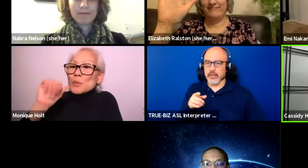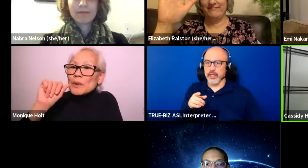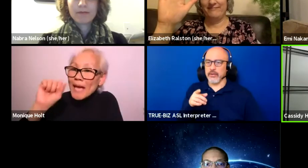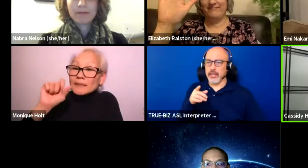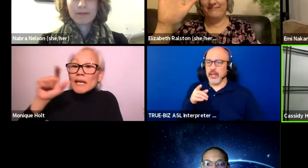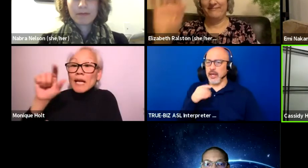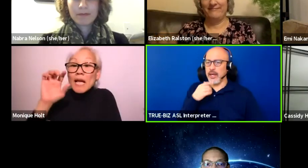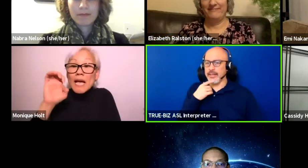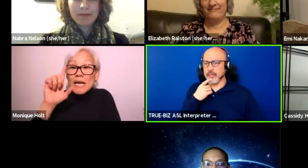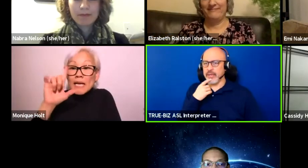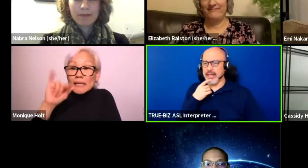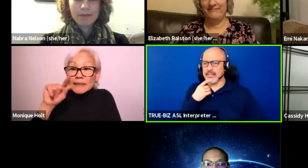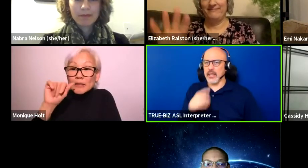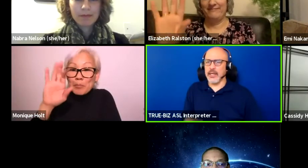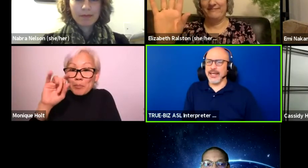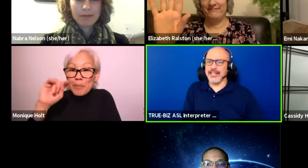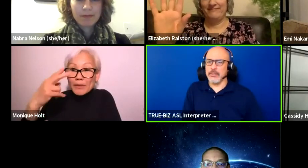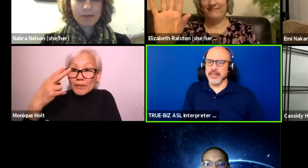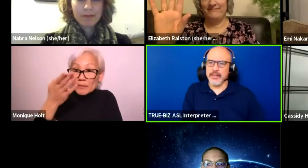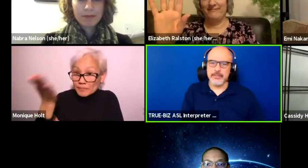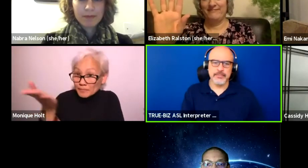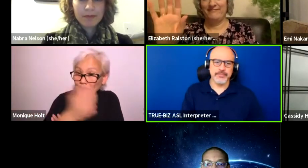Okay, great, thank you, Cass. Elizabeth?